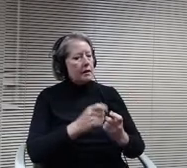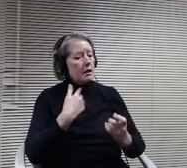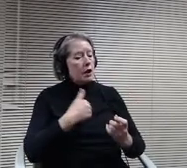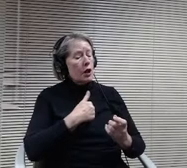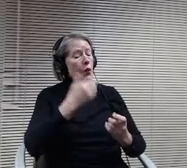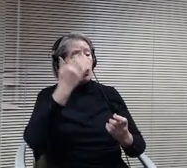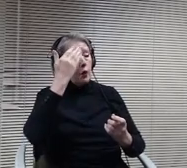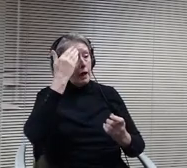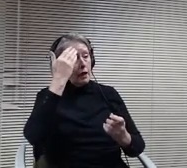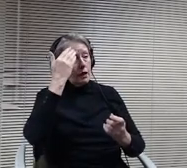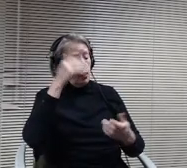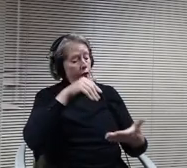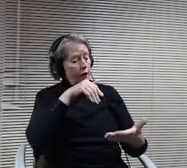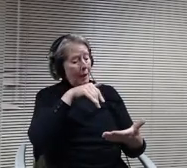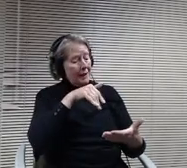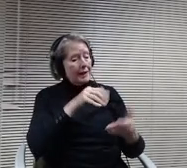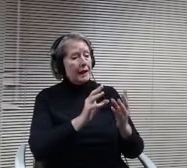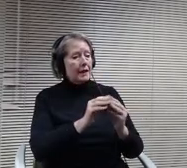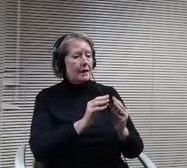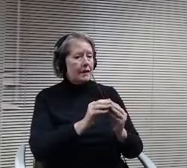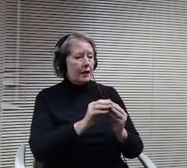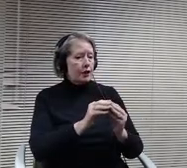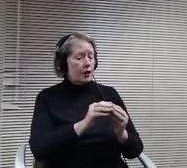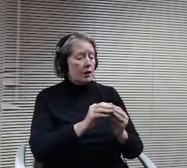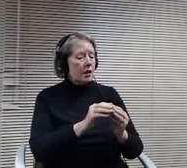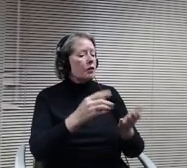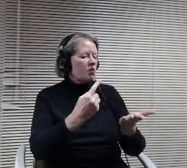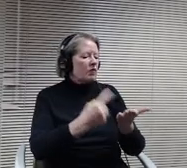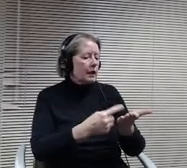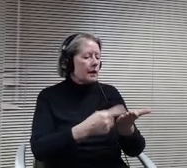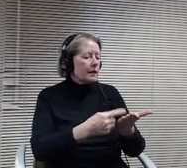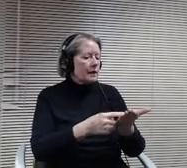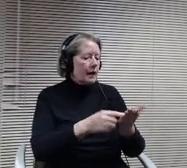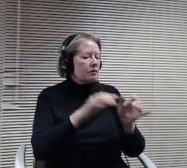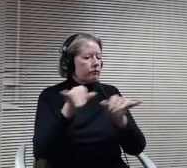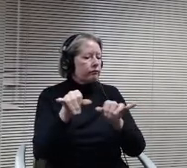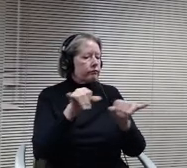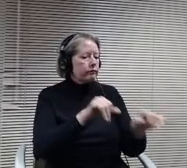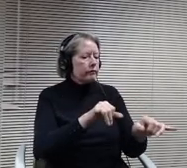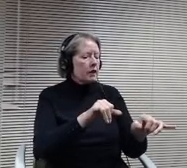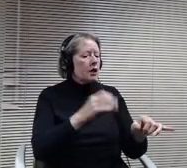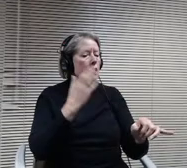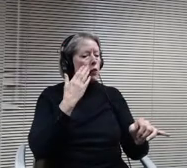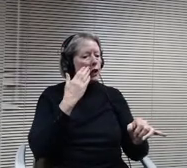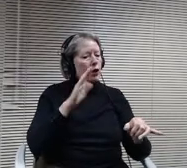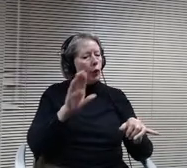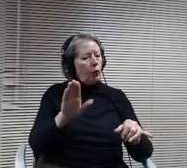this discussion and now with the administration you're working, there's there's a lot of different pieces of the puzzle